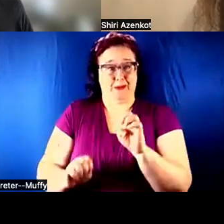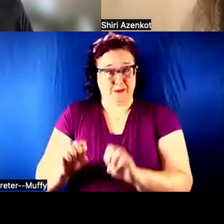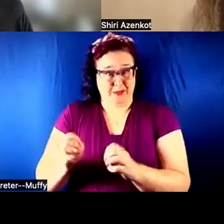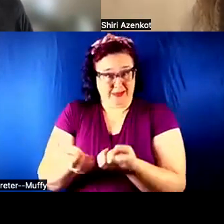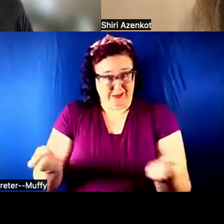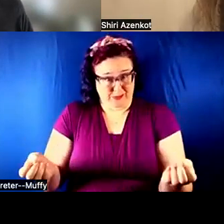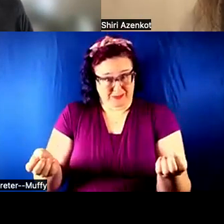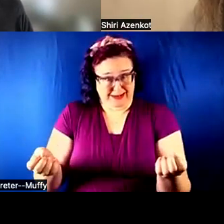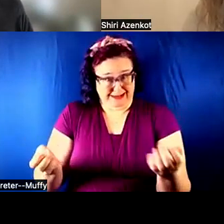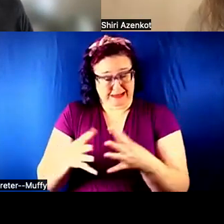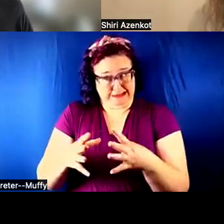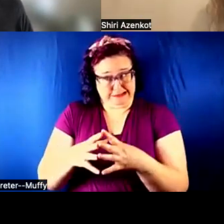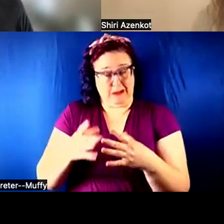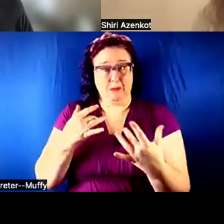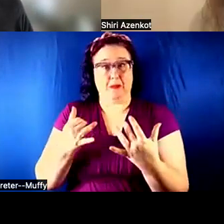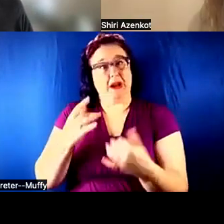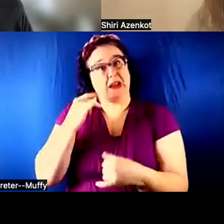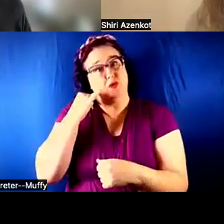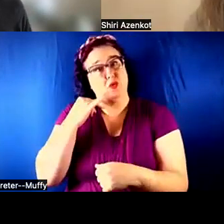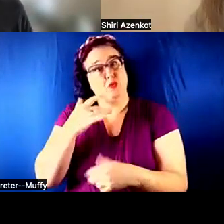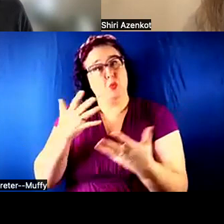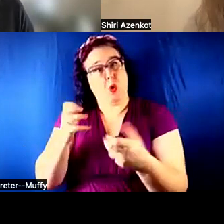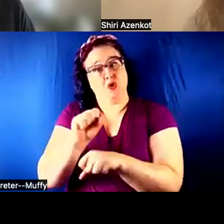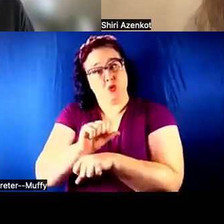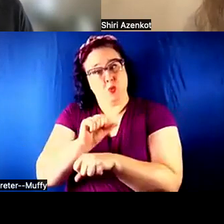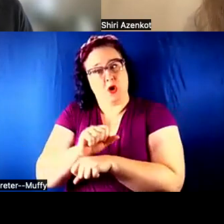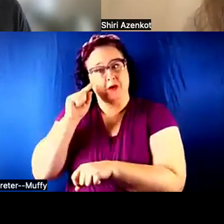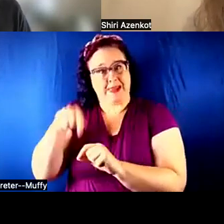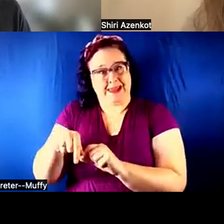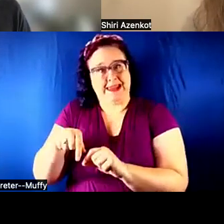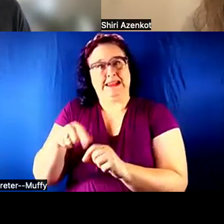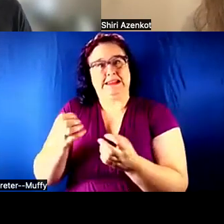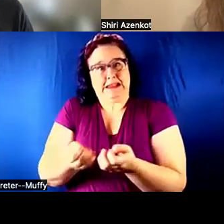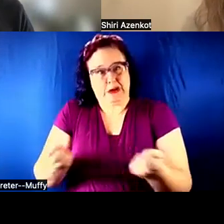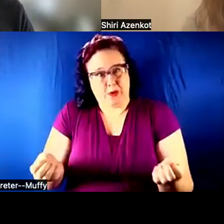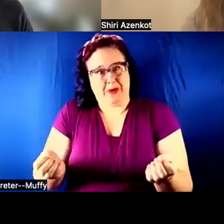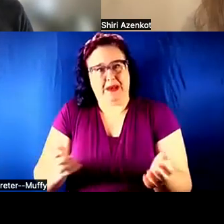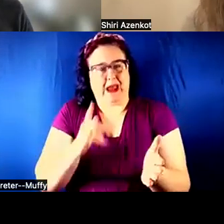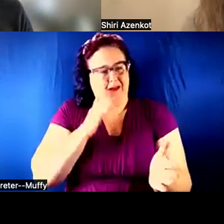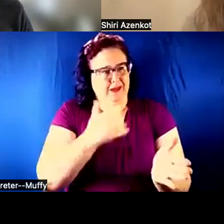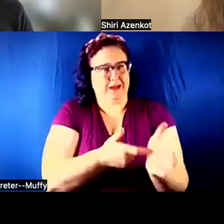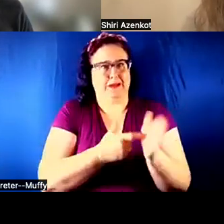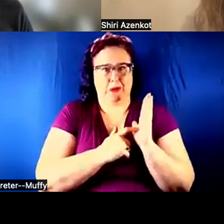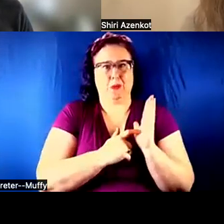SOMEONE INTENDED TO DEVELOP FOR THESE THINGS, IT WOULD BE GOOD TO HAVE YOUR HANDS ON IT SO YOU CAN